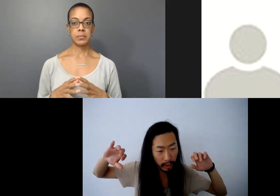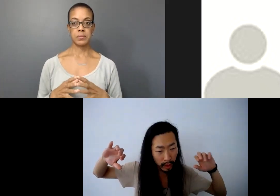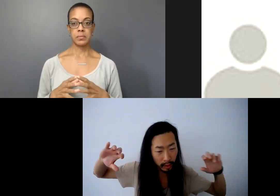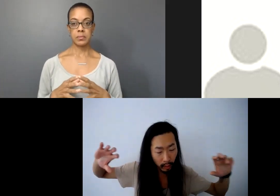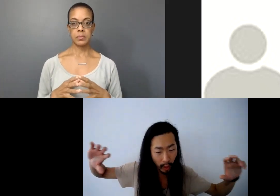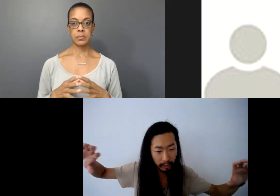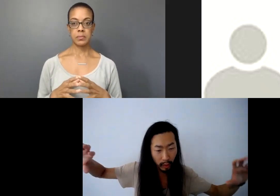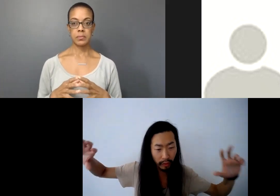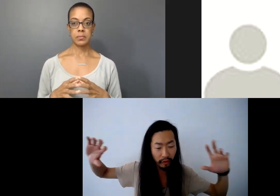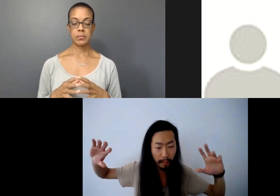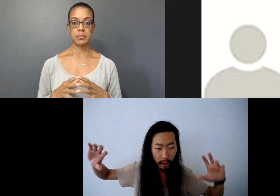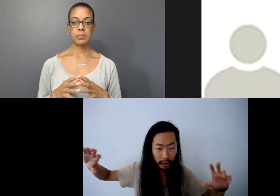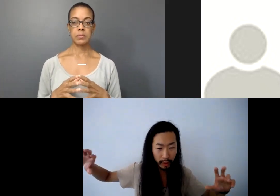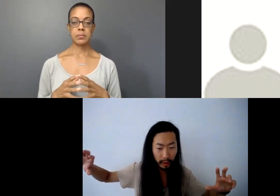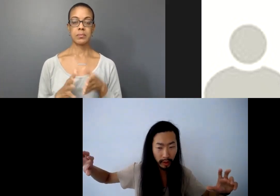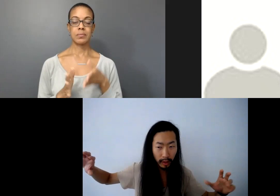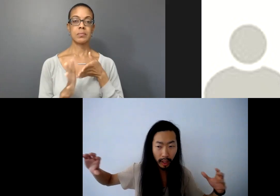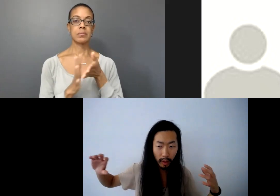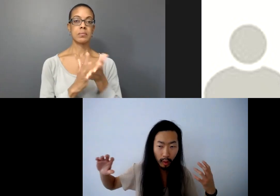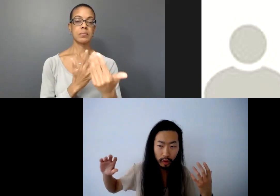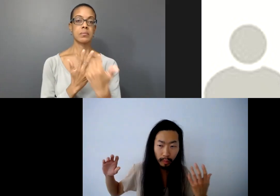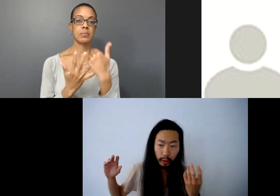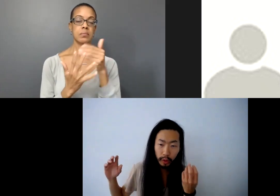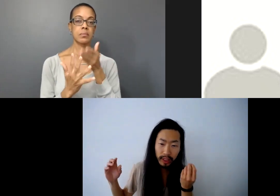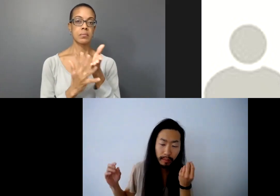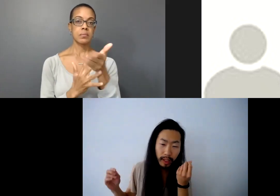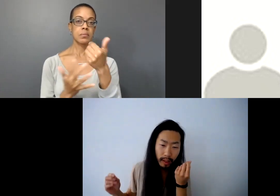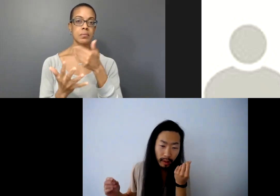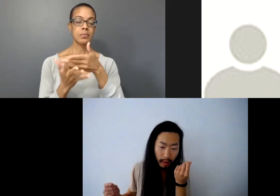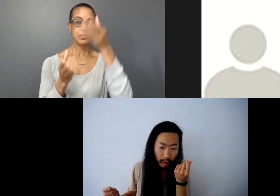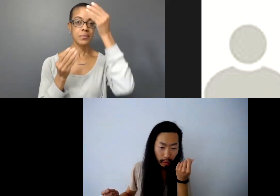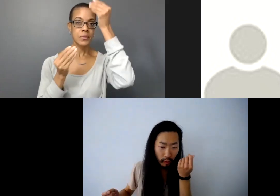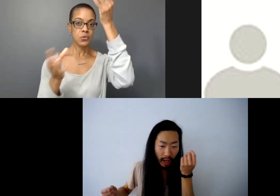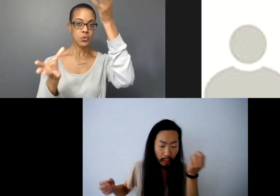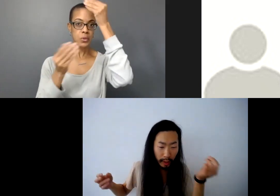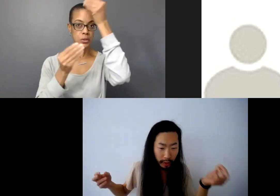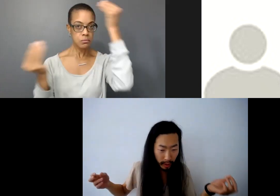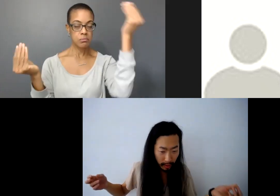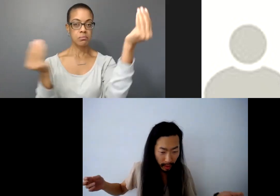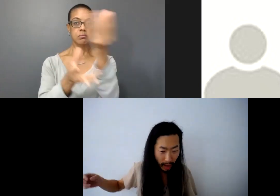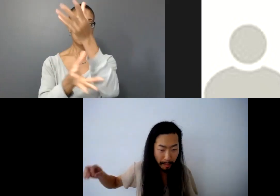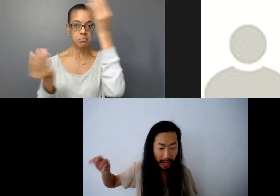These interwebs of information can also be transmitted through vibration and magnetic